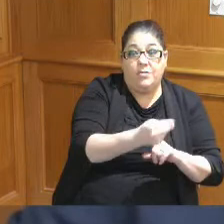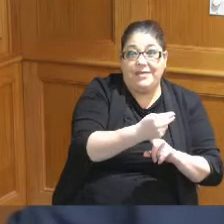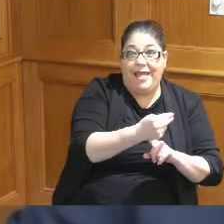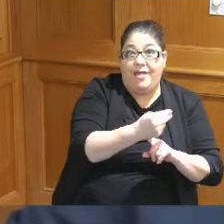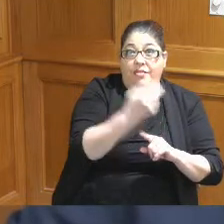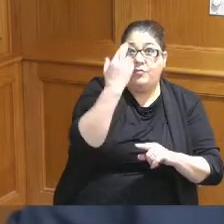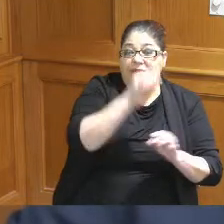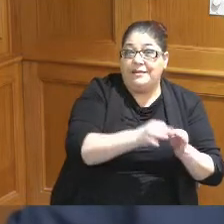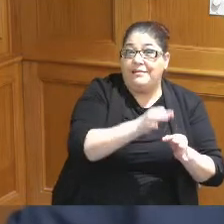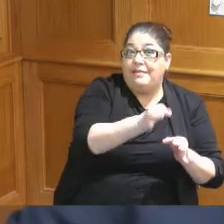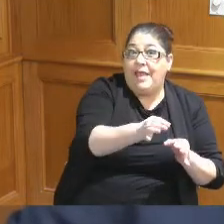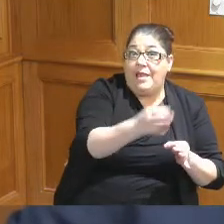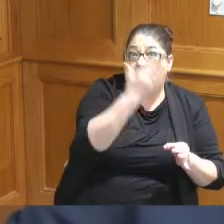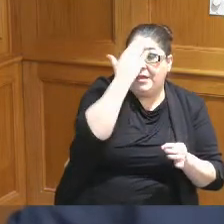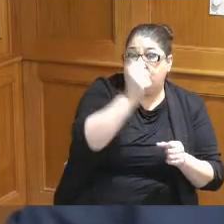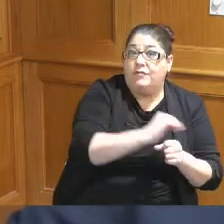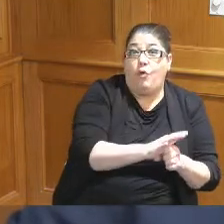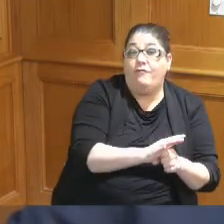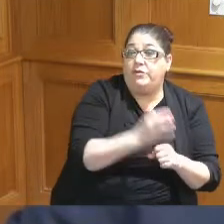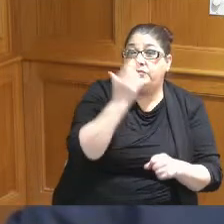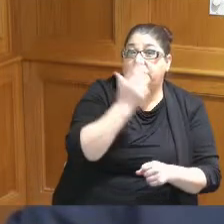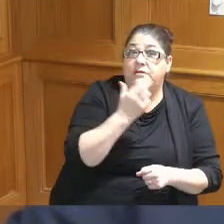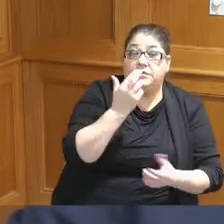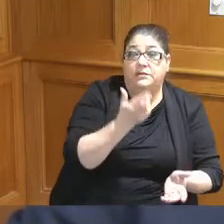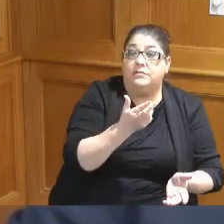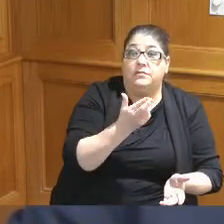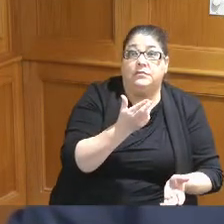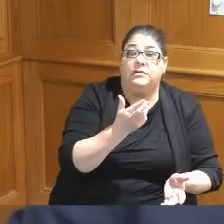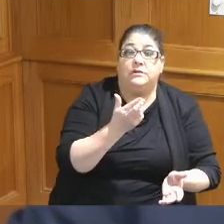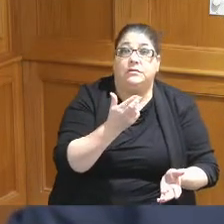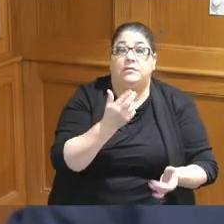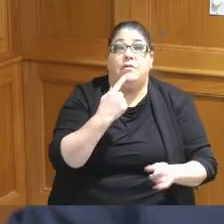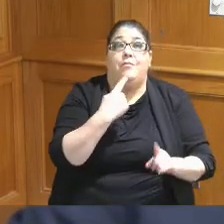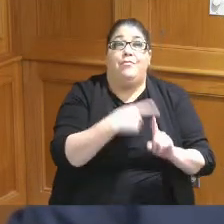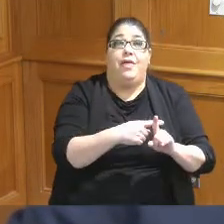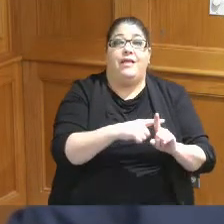delayed was because of Covid and because of some of the other things that were in flocks related